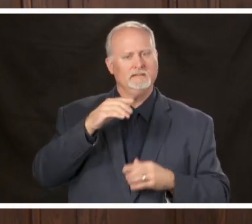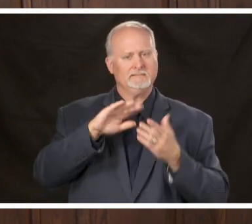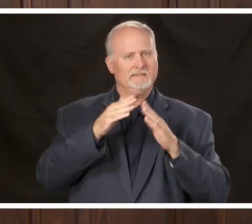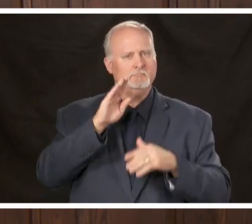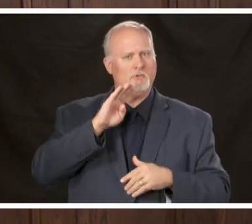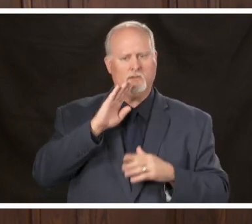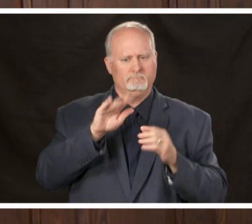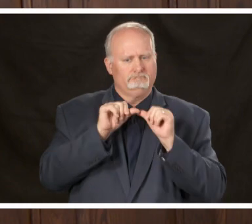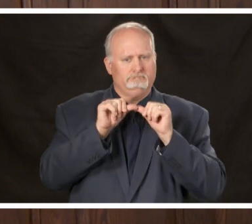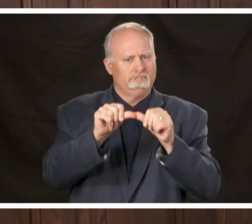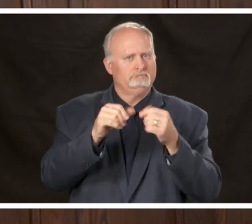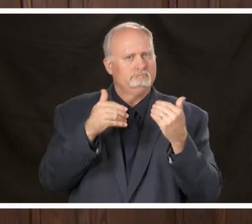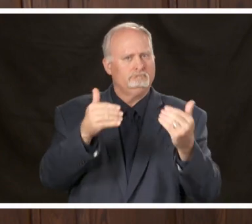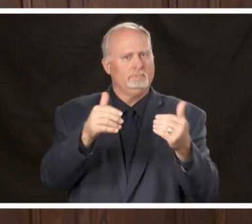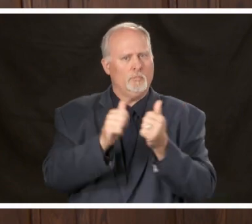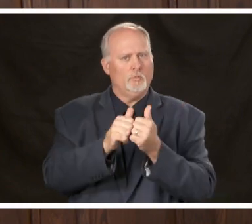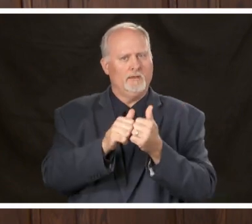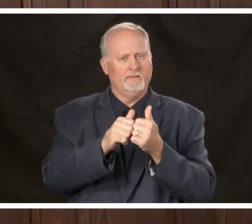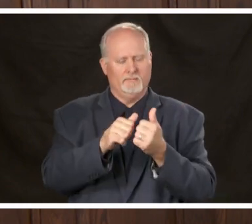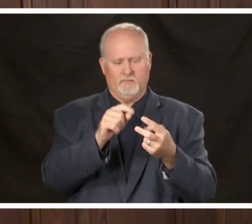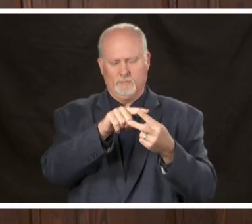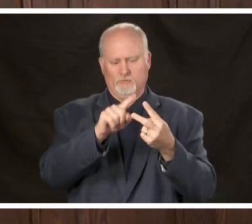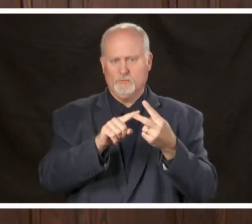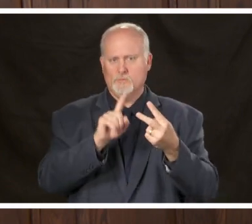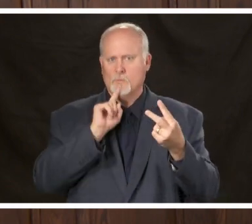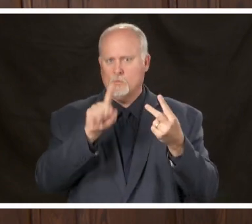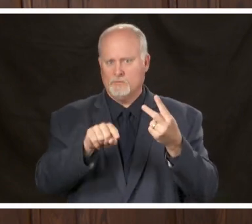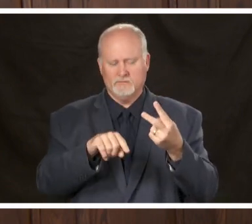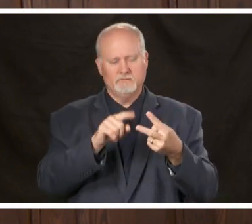forward with the ordinance into two ordinances which include a curfew that